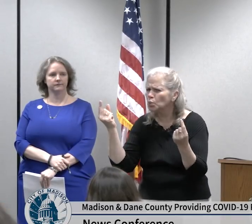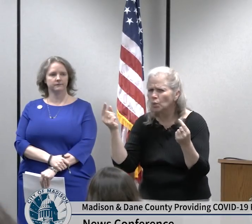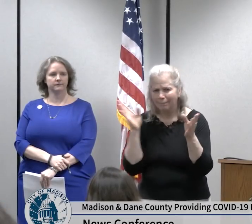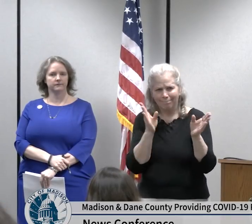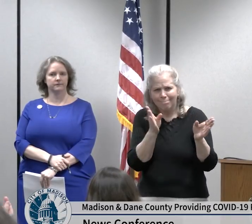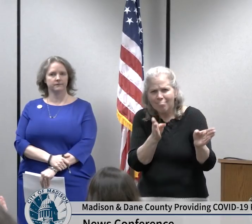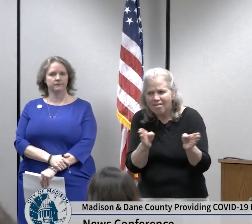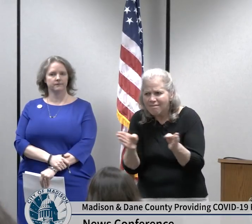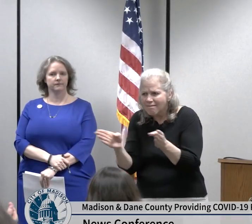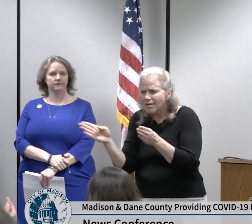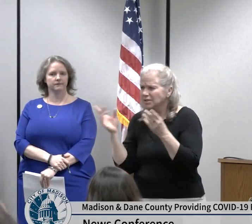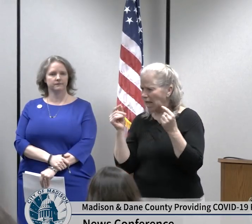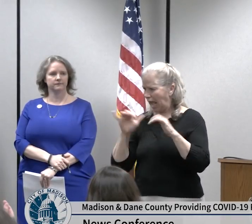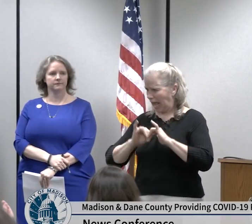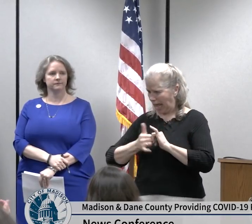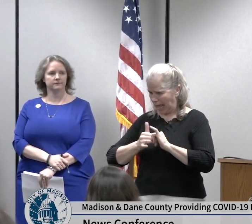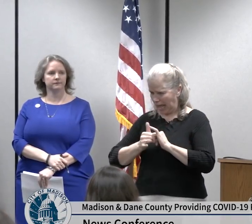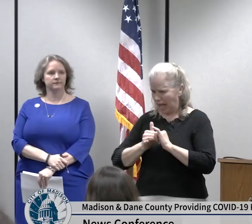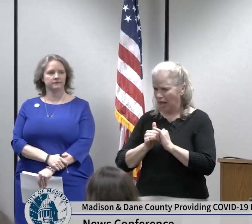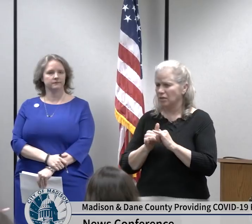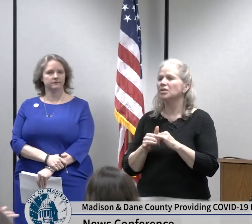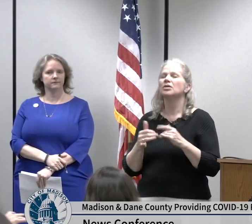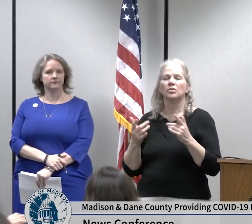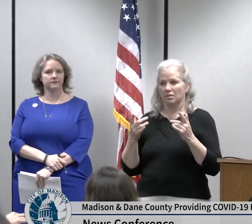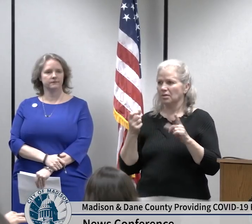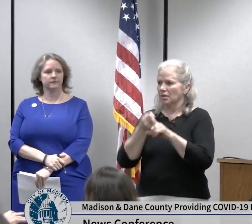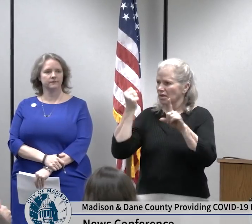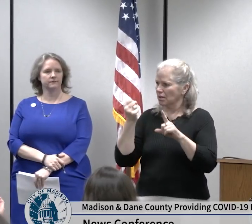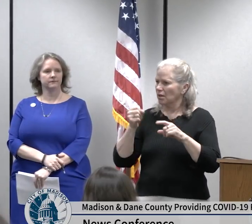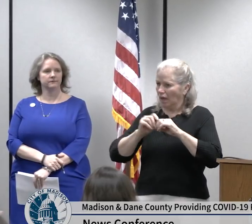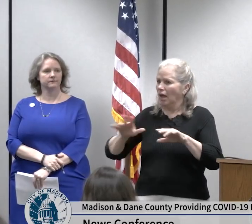spread of coronavirus occurs several weeks ago when a resident of Dane County